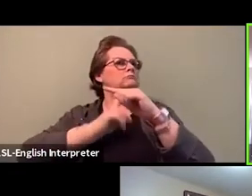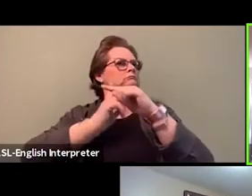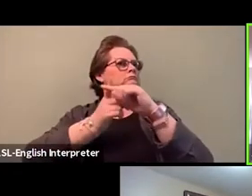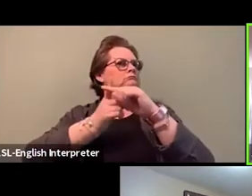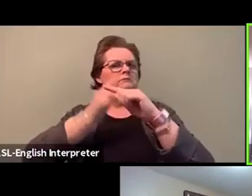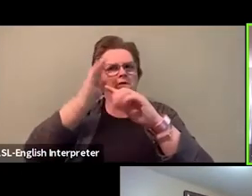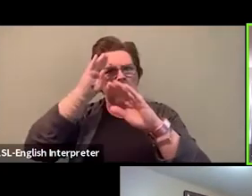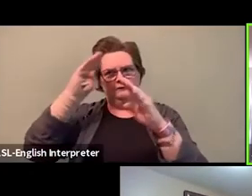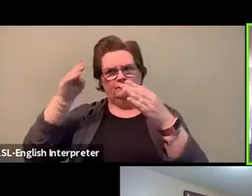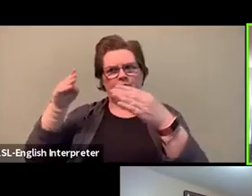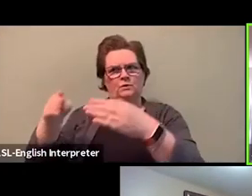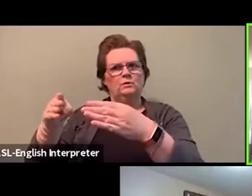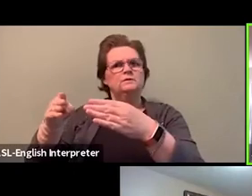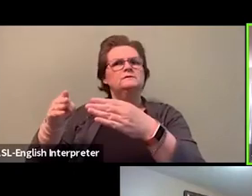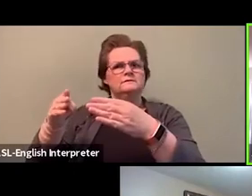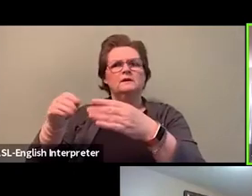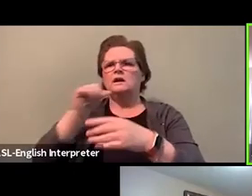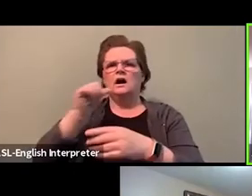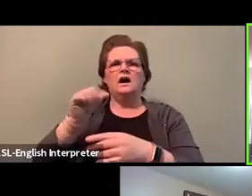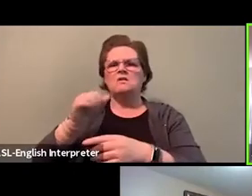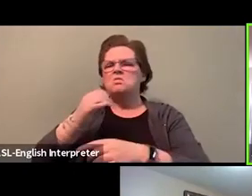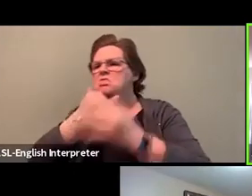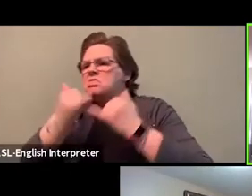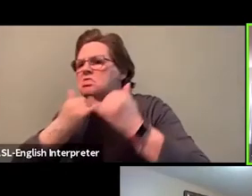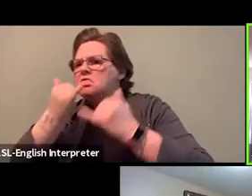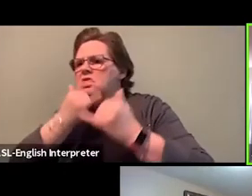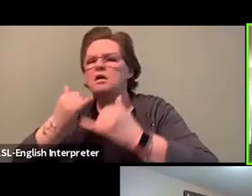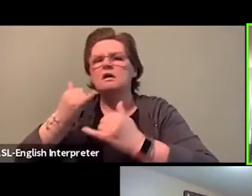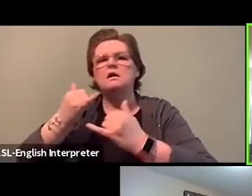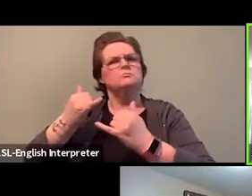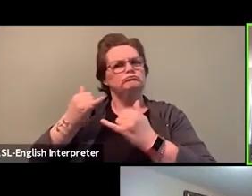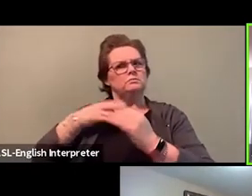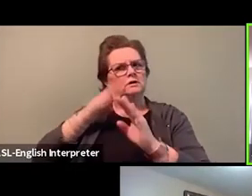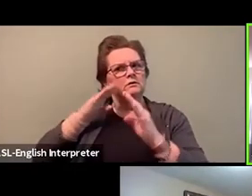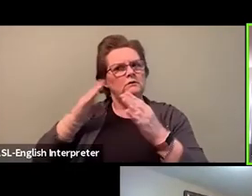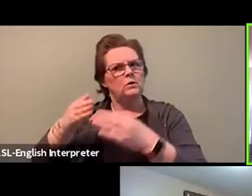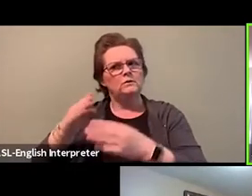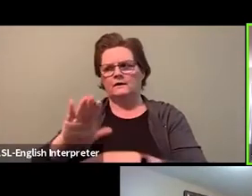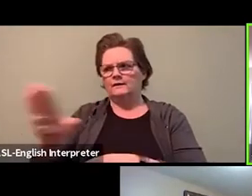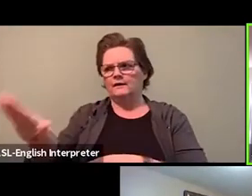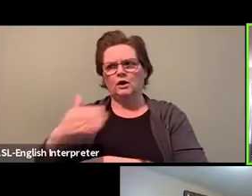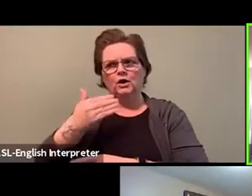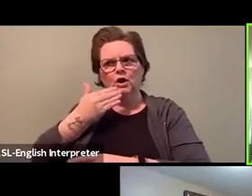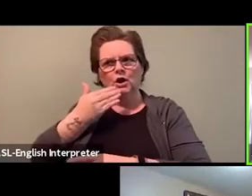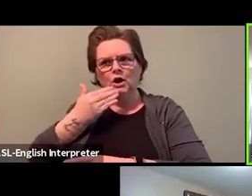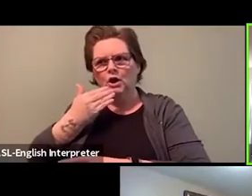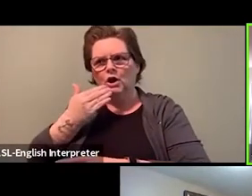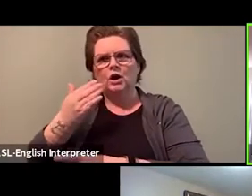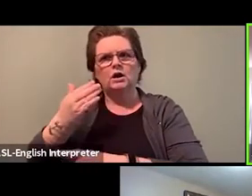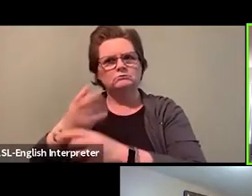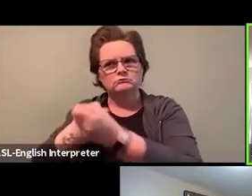So beneficial and helpful in terms of how we viewed and work with the families, youth, and children that we service.